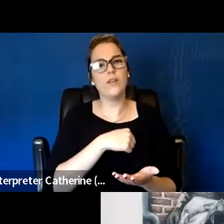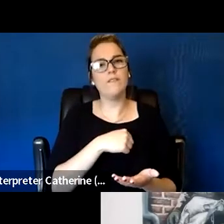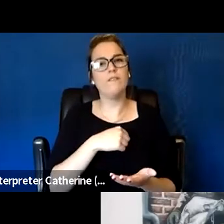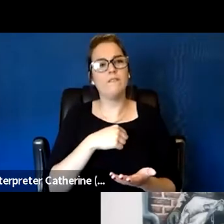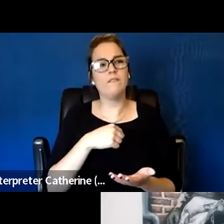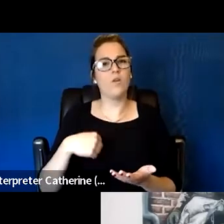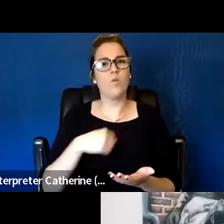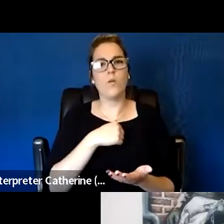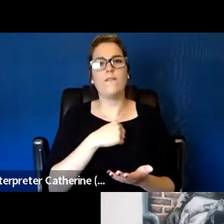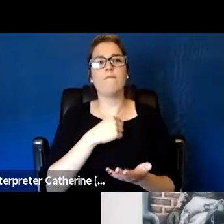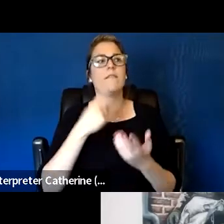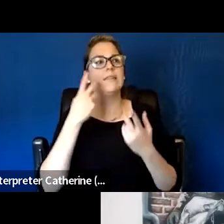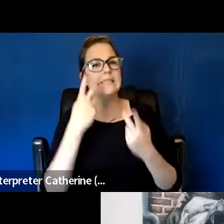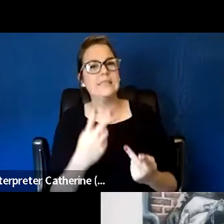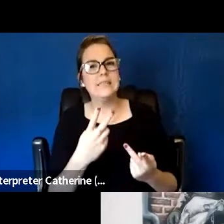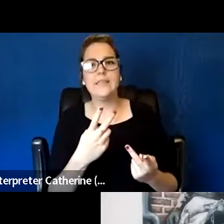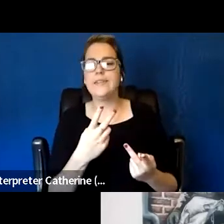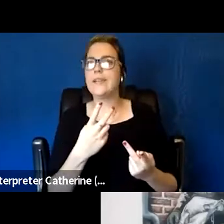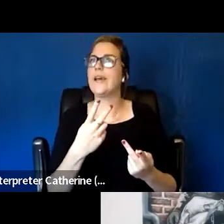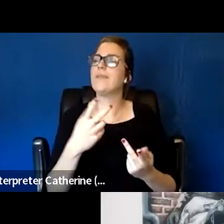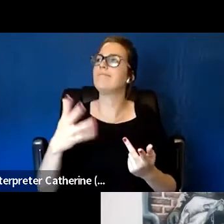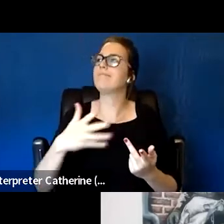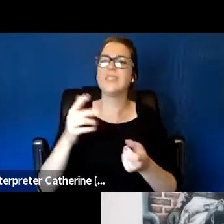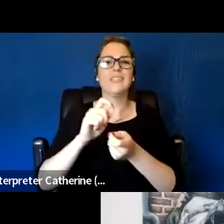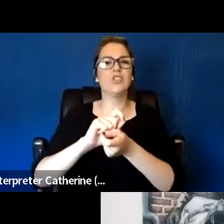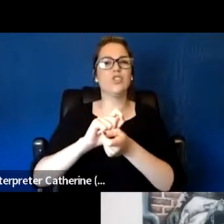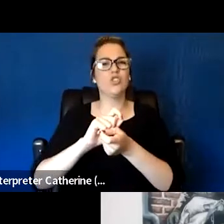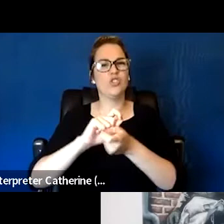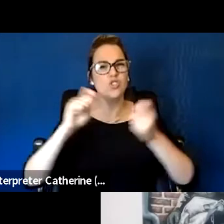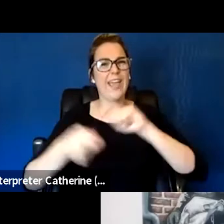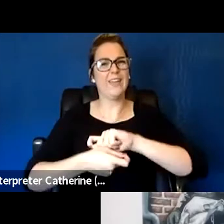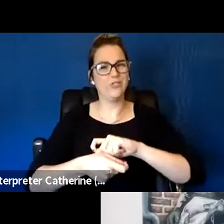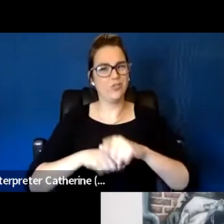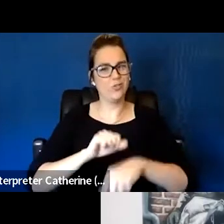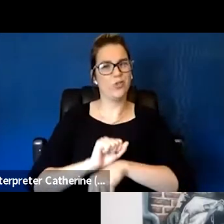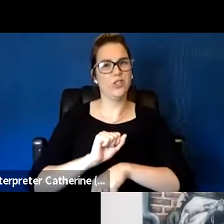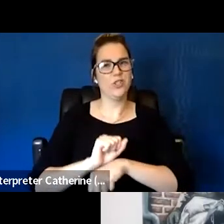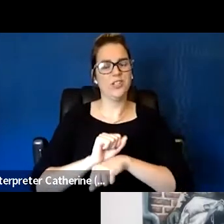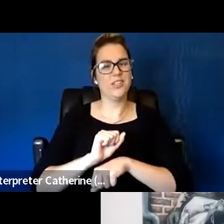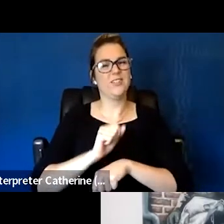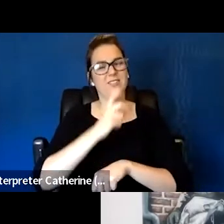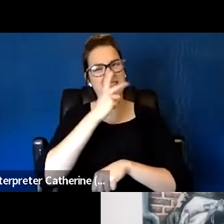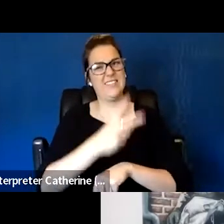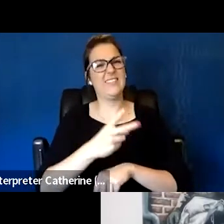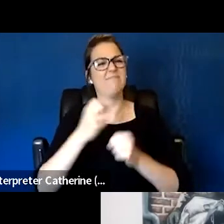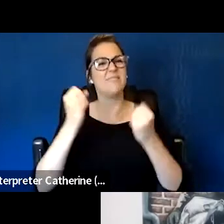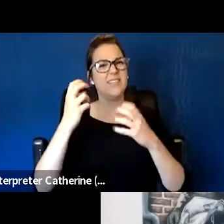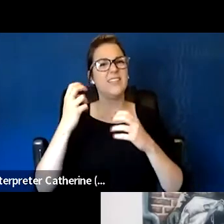away from work or the great movement where we've seen a lot of transition from job to job